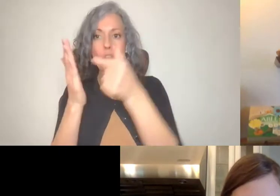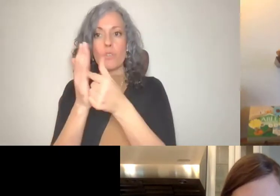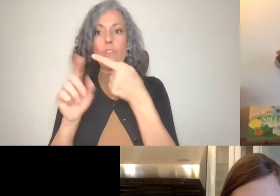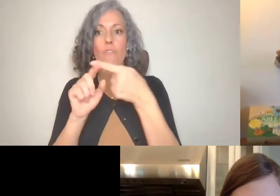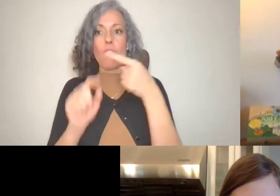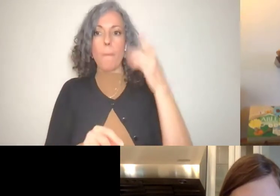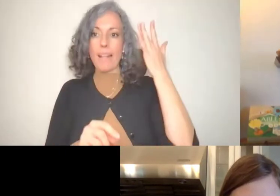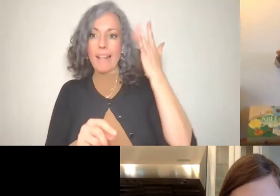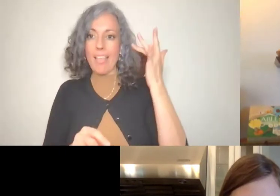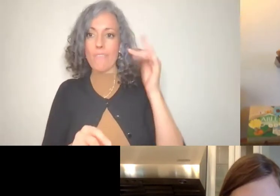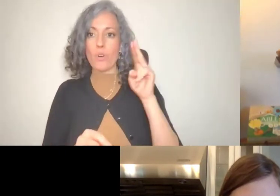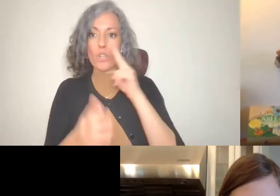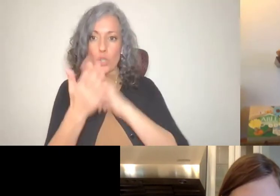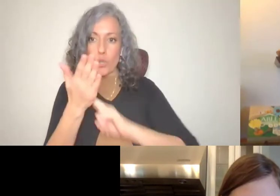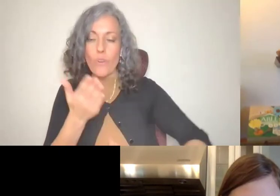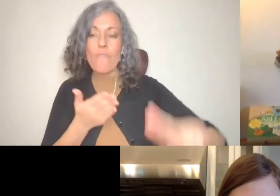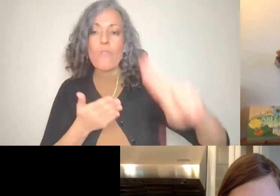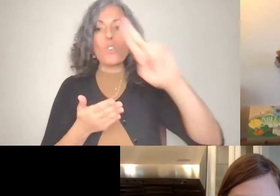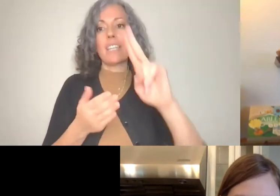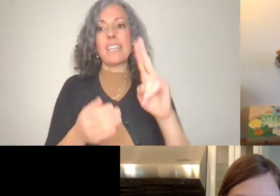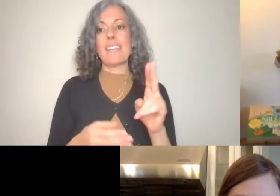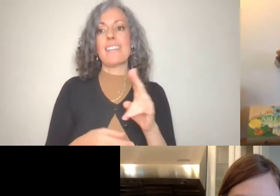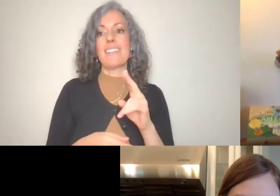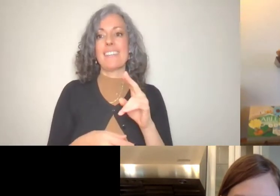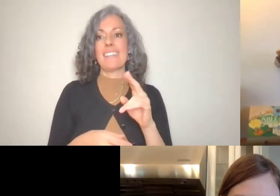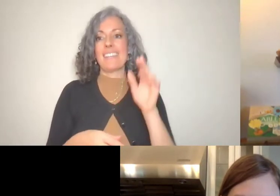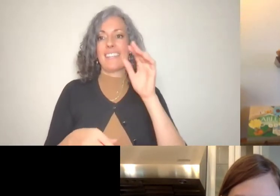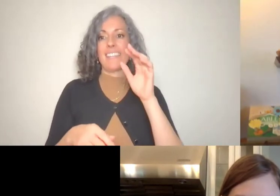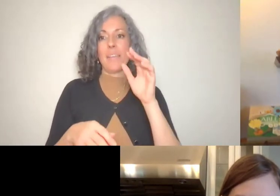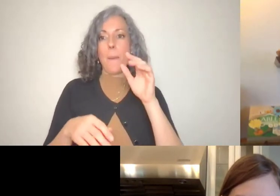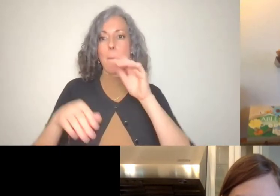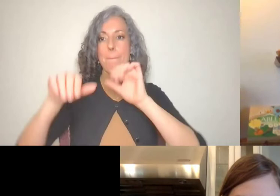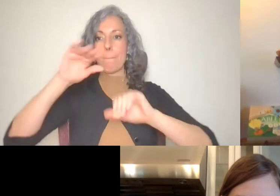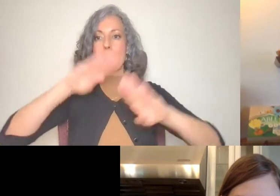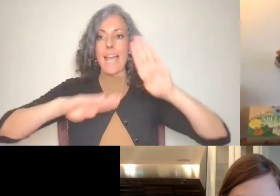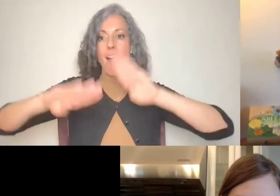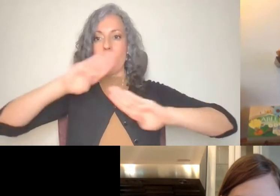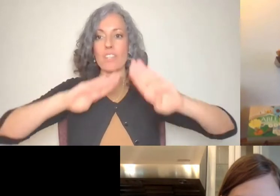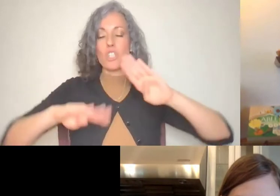degree in molecular and cell biology, Taylor receives vocational, rehabilitation